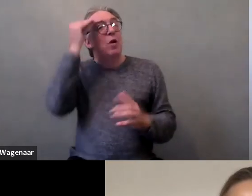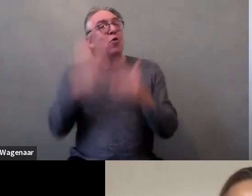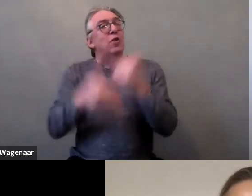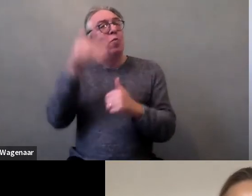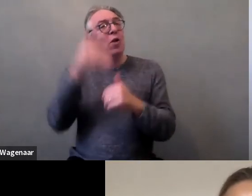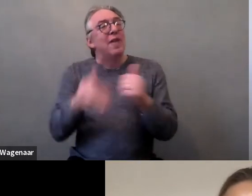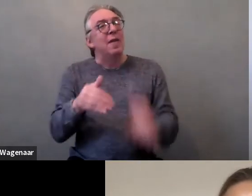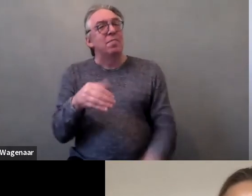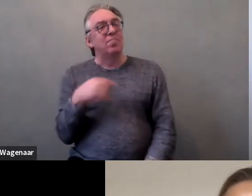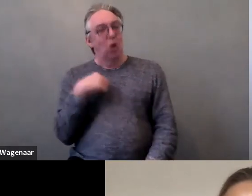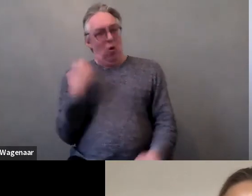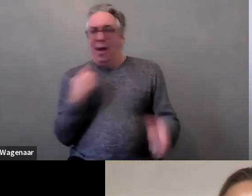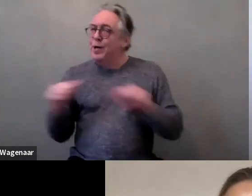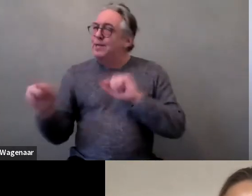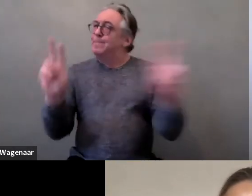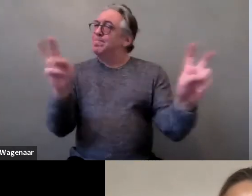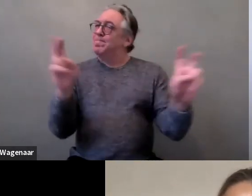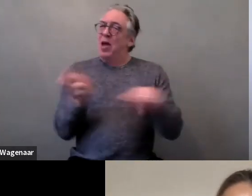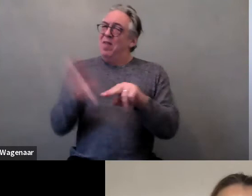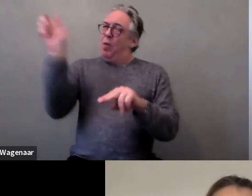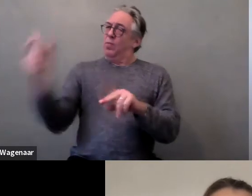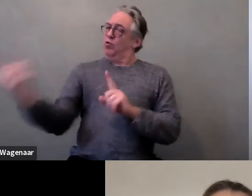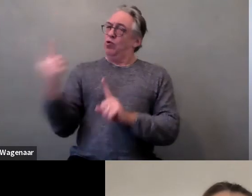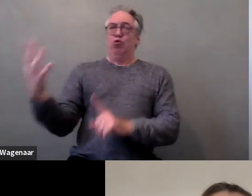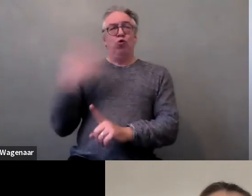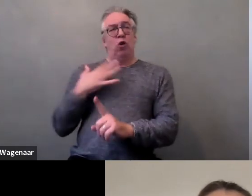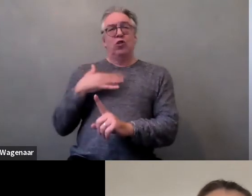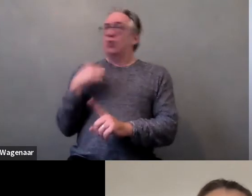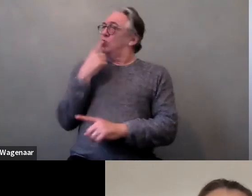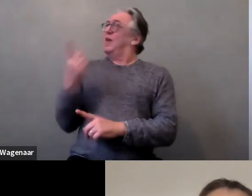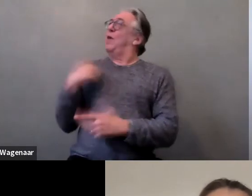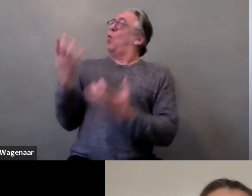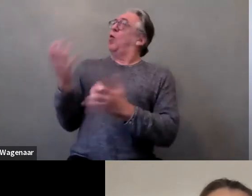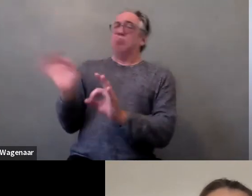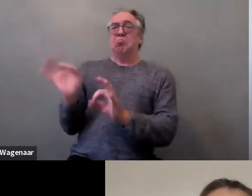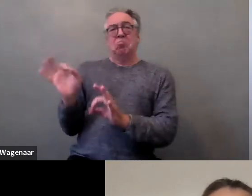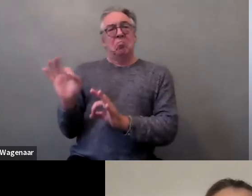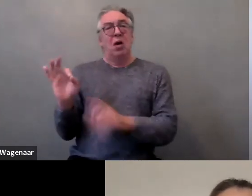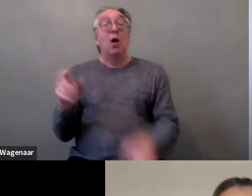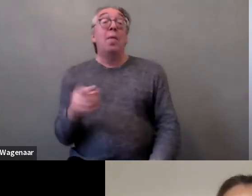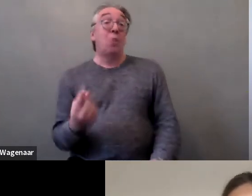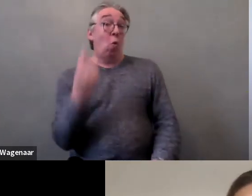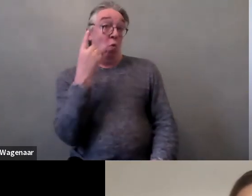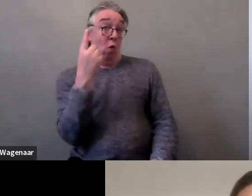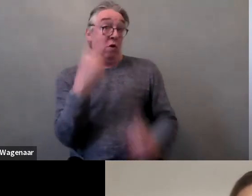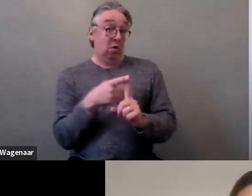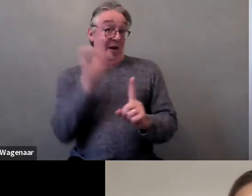without consent on the bus. One option is to scream.